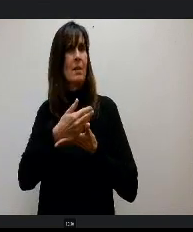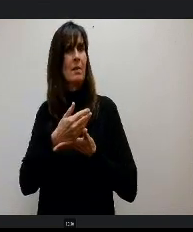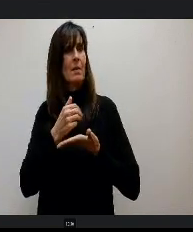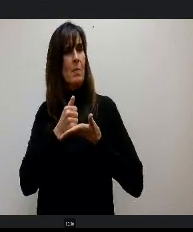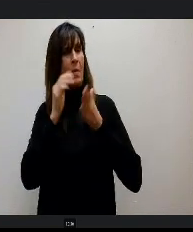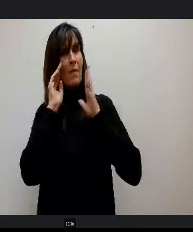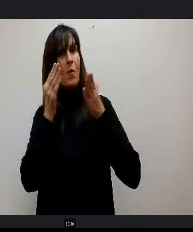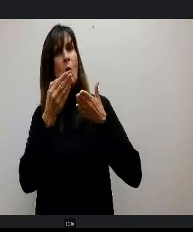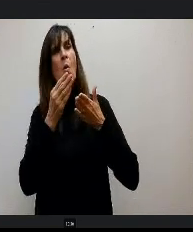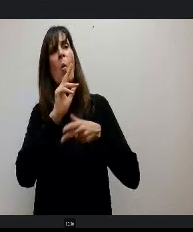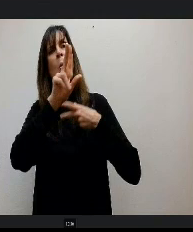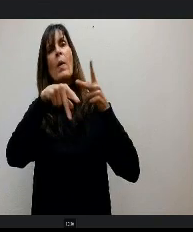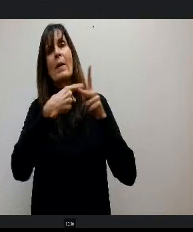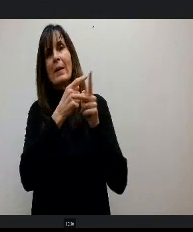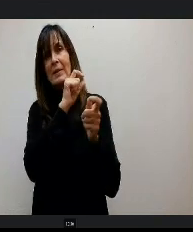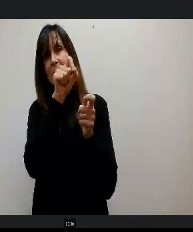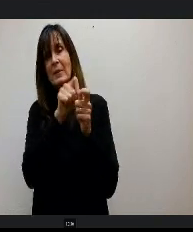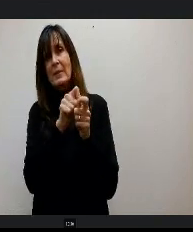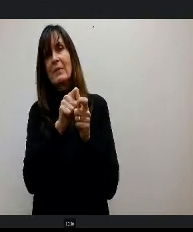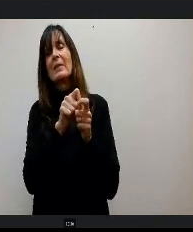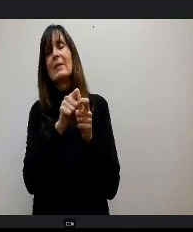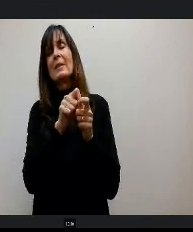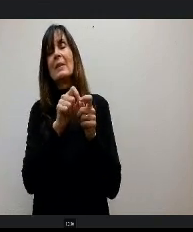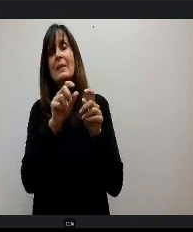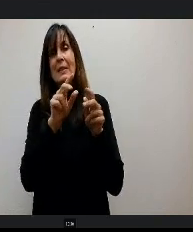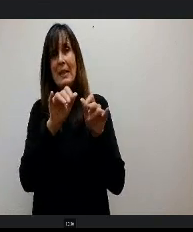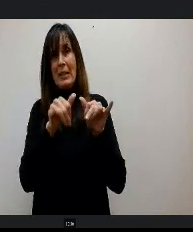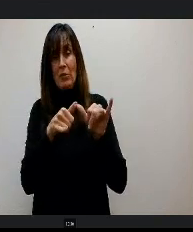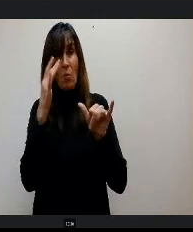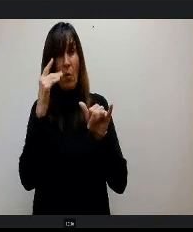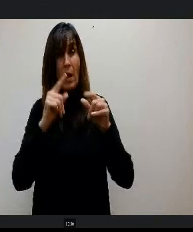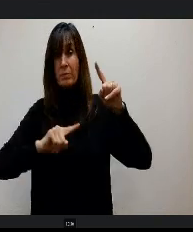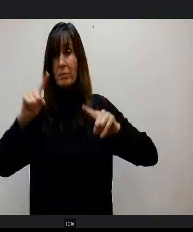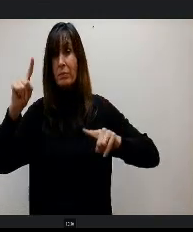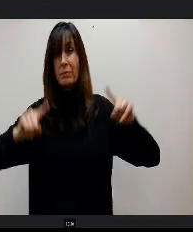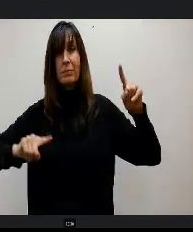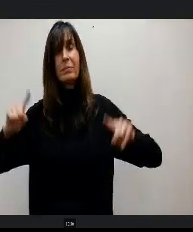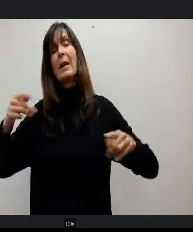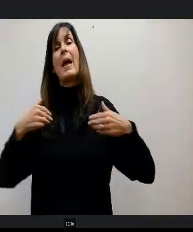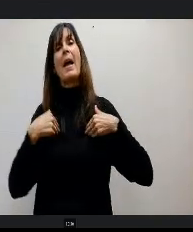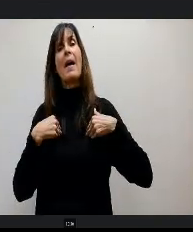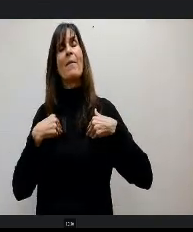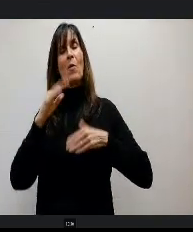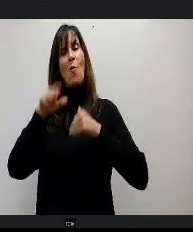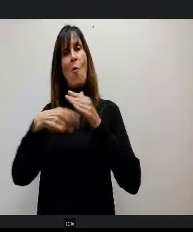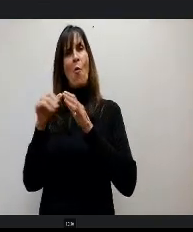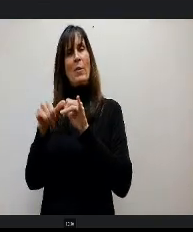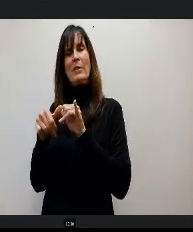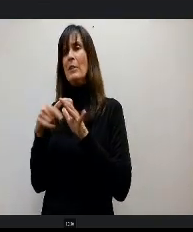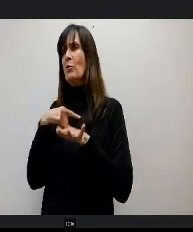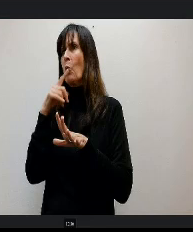to be, 'cause there's a wide variety and all the engineers I talked to say don't do mechanical, 'cause there's too